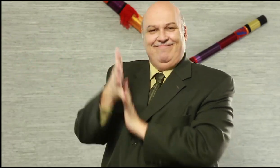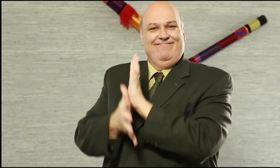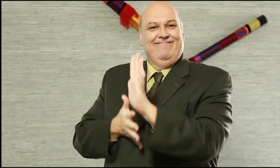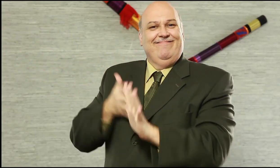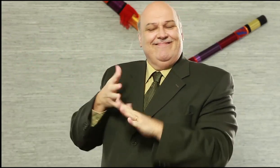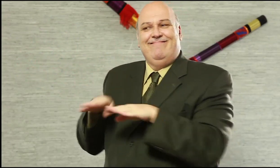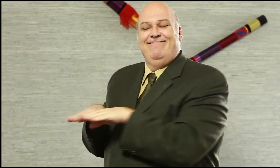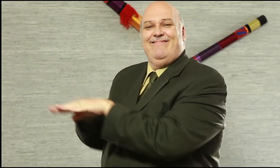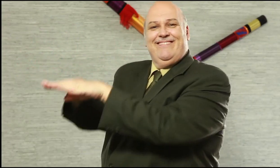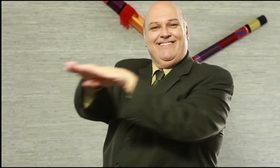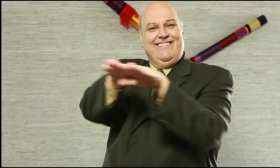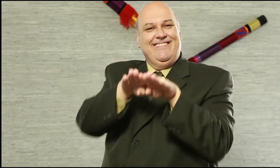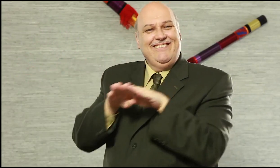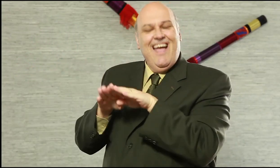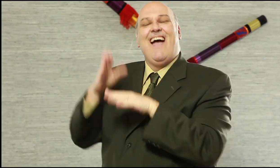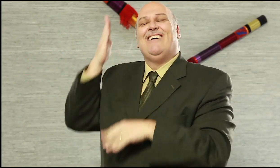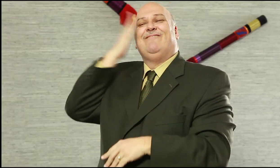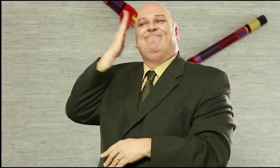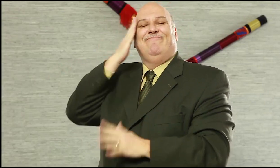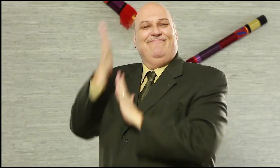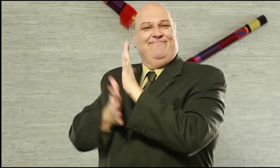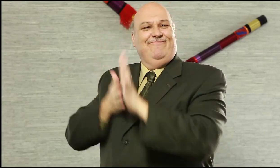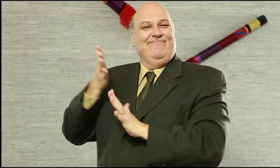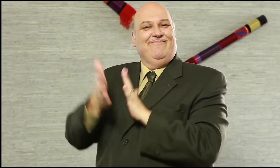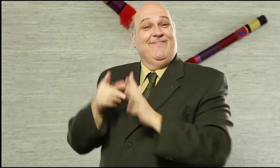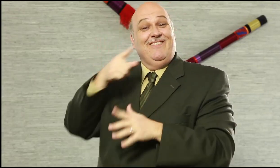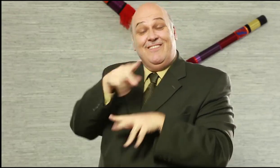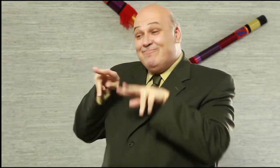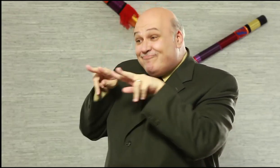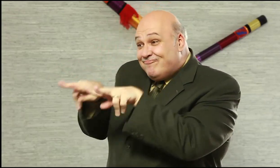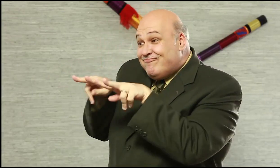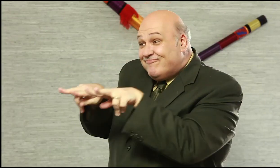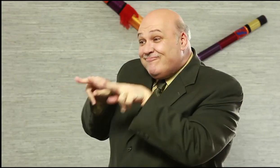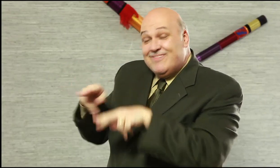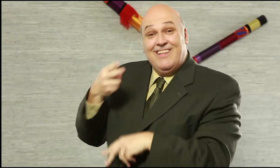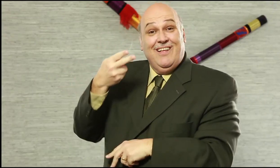in international Sign! Many deaf people look forward